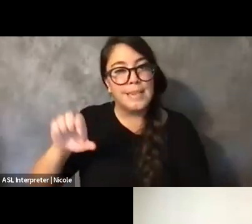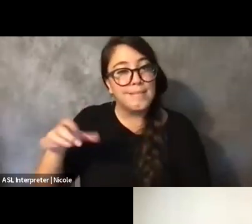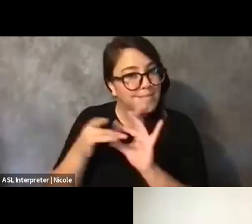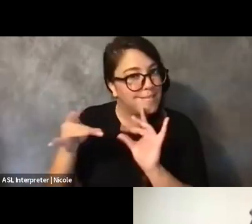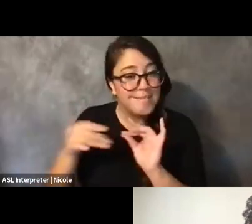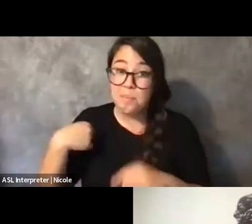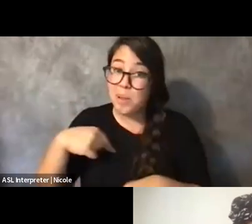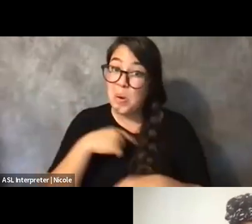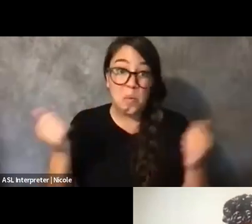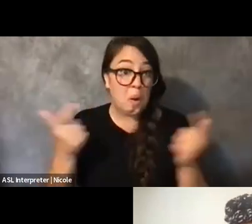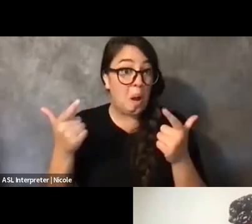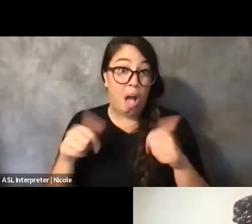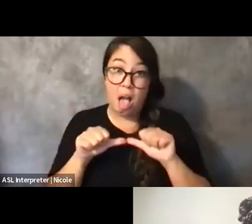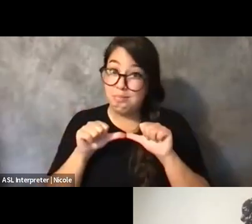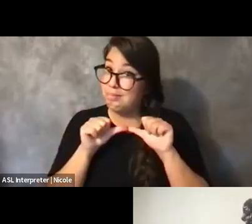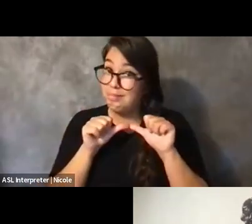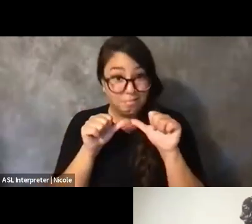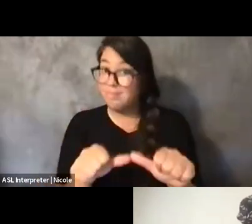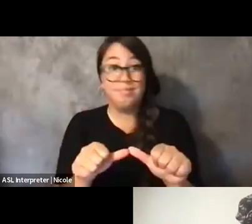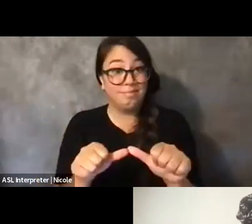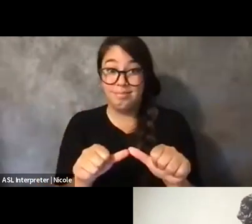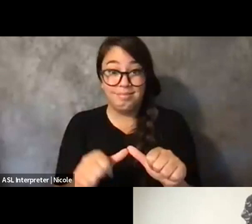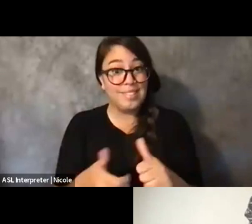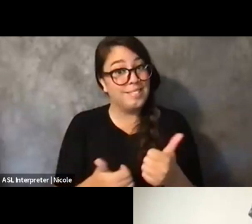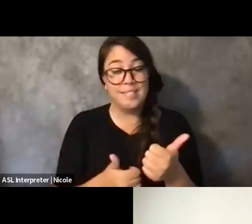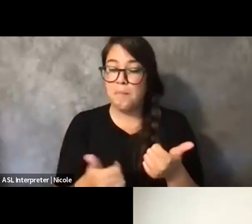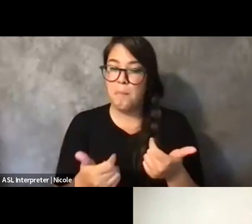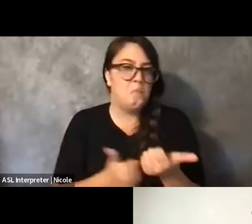like most underserved communities are surviving.